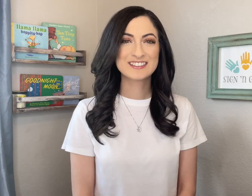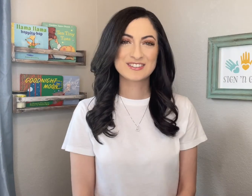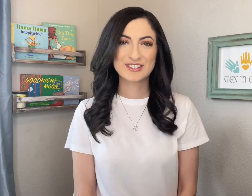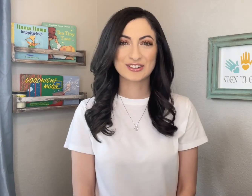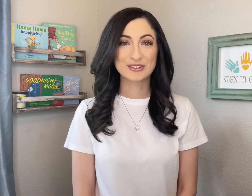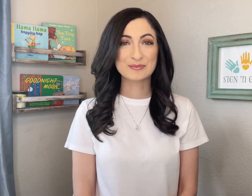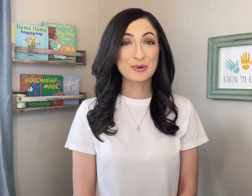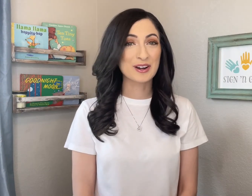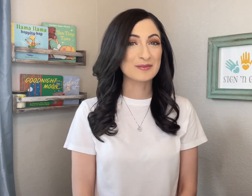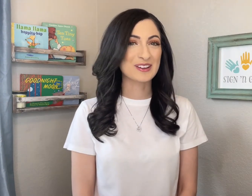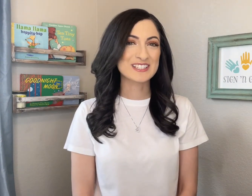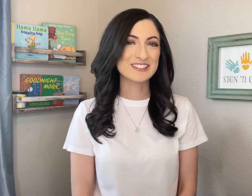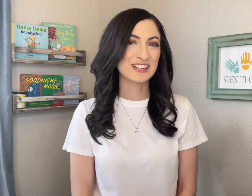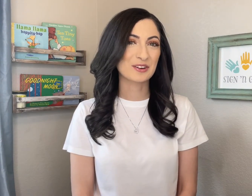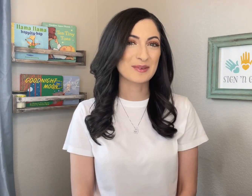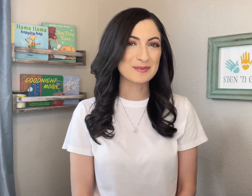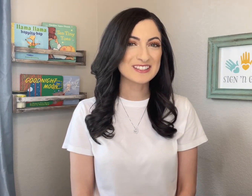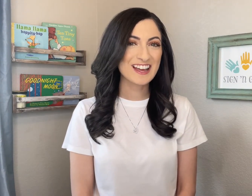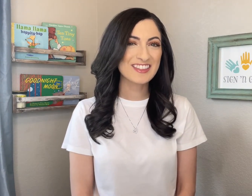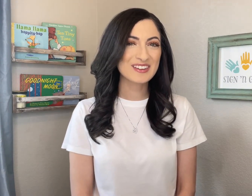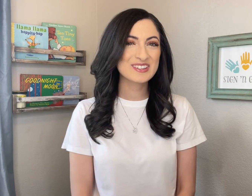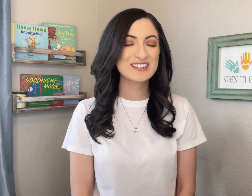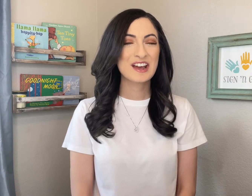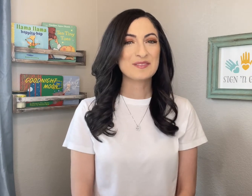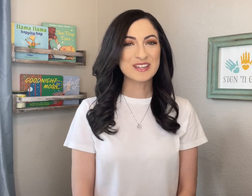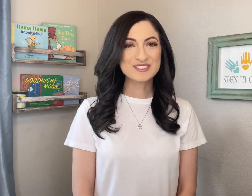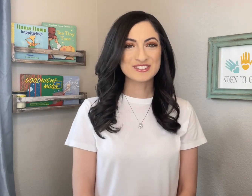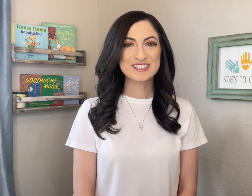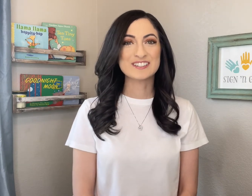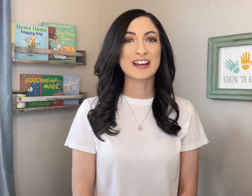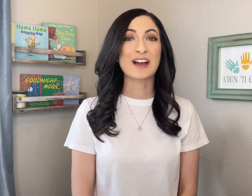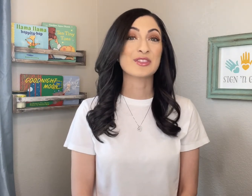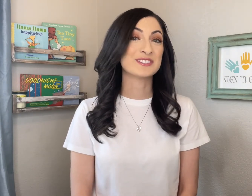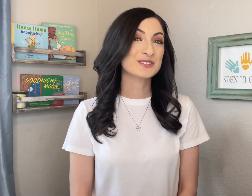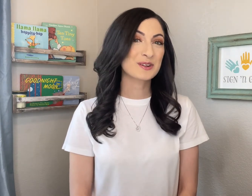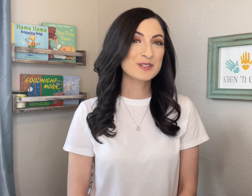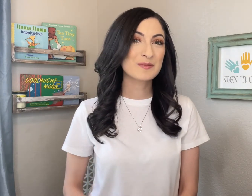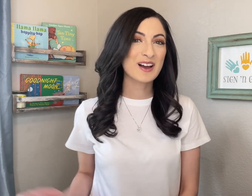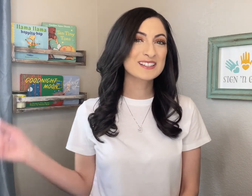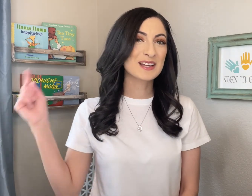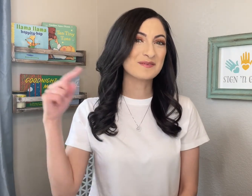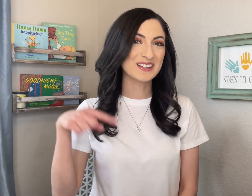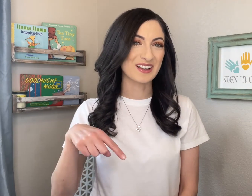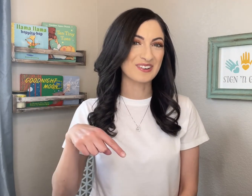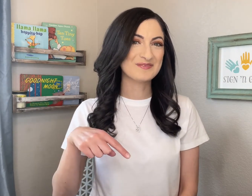To learn more about teaching your baby sign language, be sure to check out the description box below.